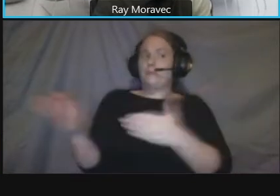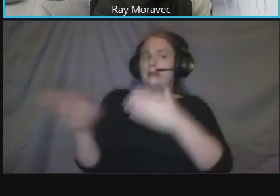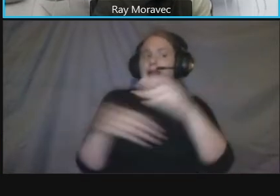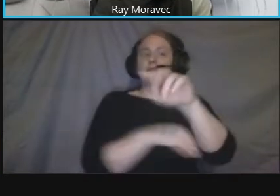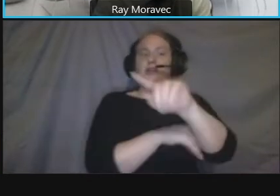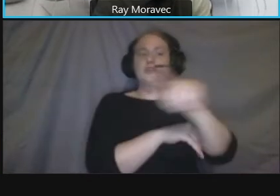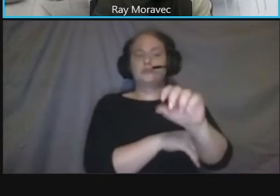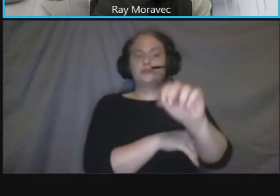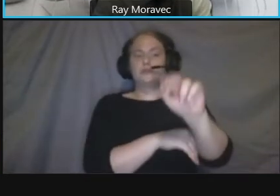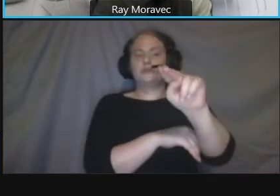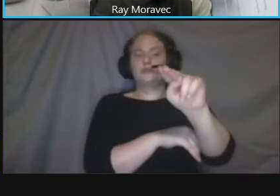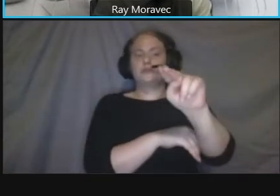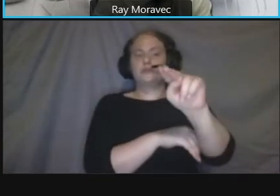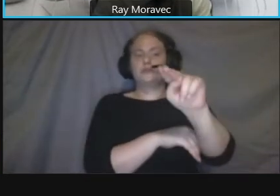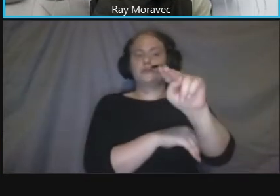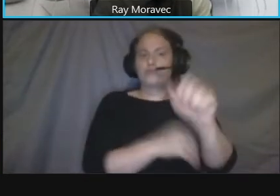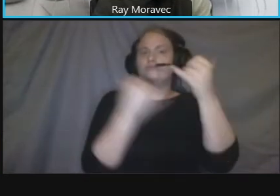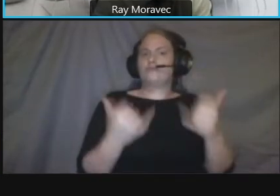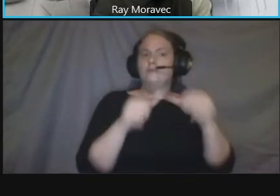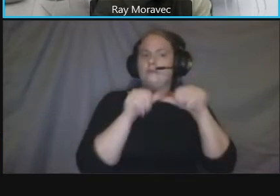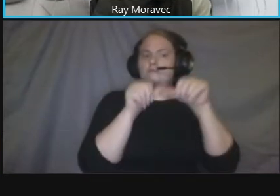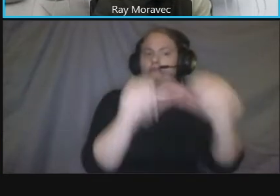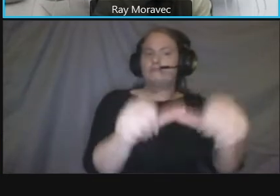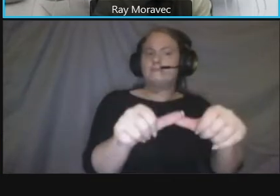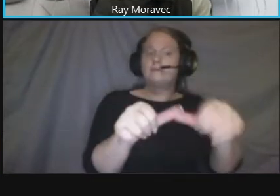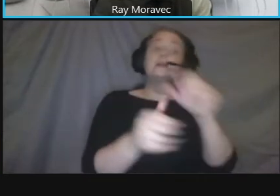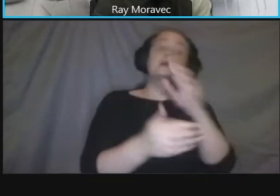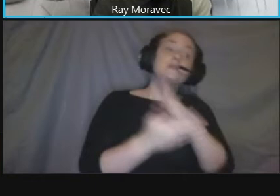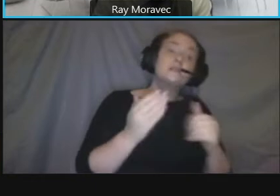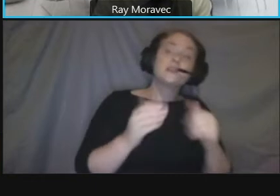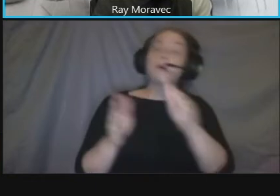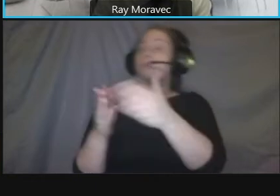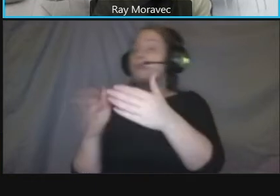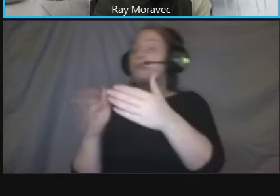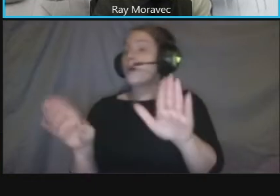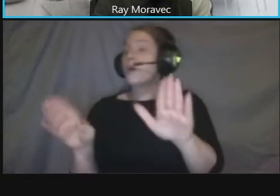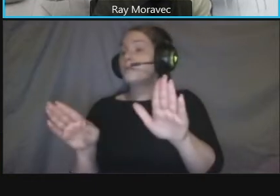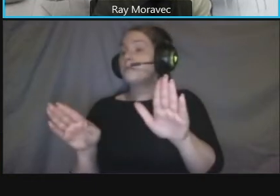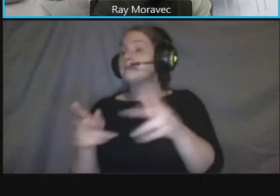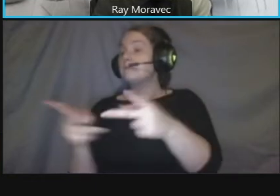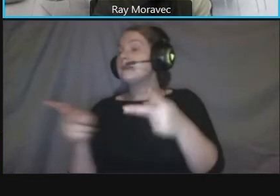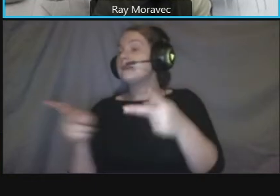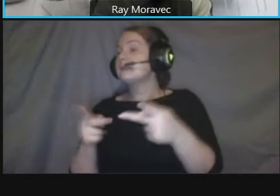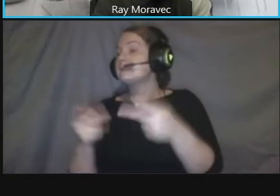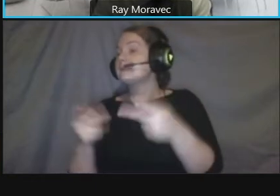there are some open spaces with potential and really like i said it is the multi-modal hub in